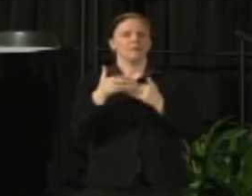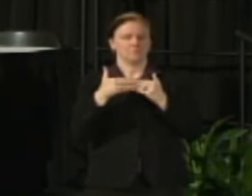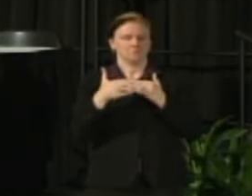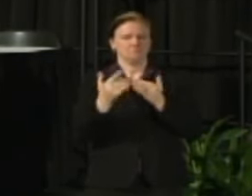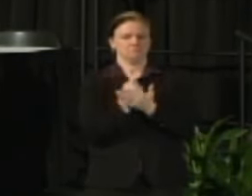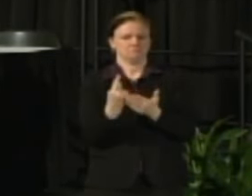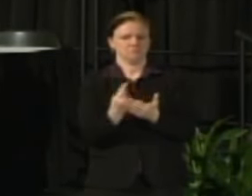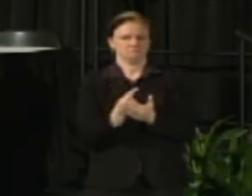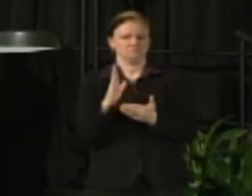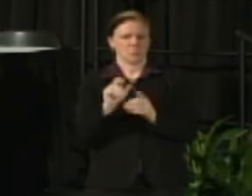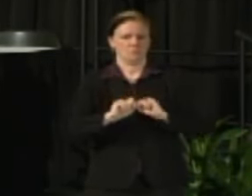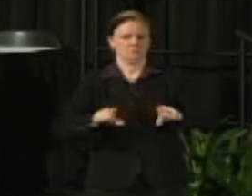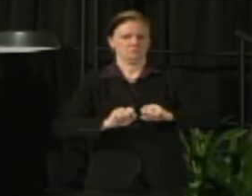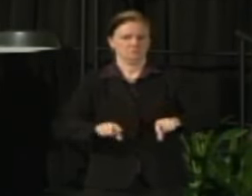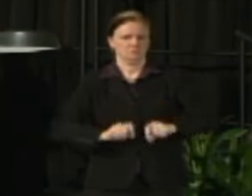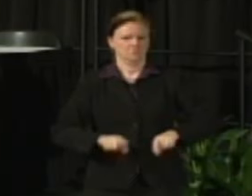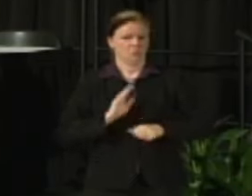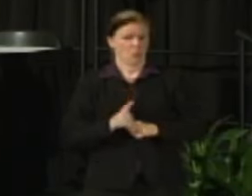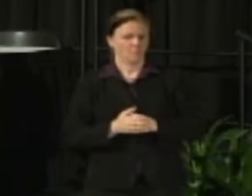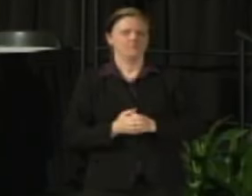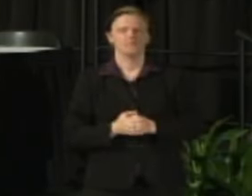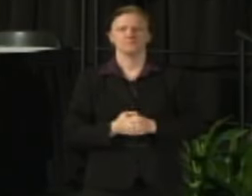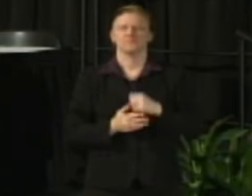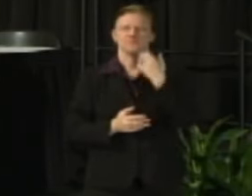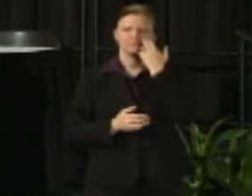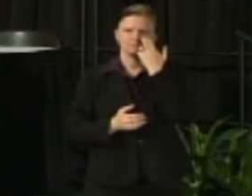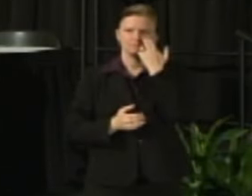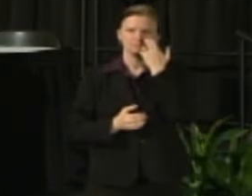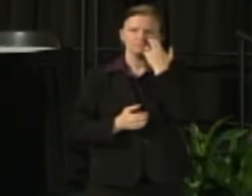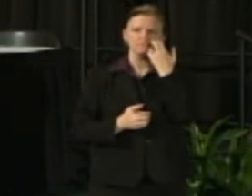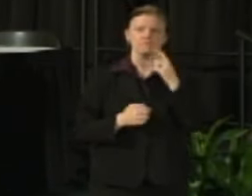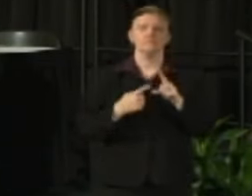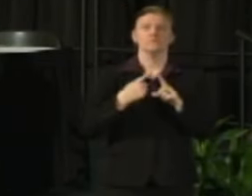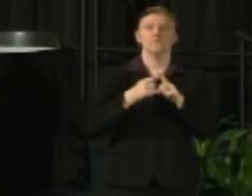very front page of the Budget Information section on our website.